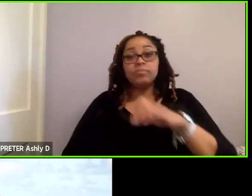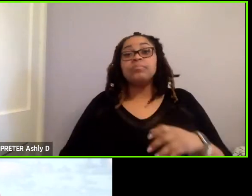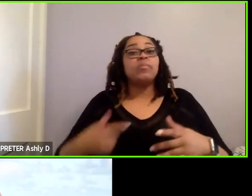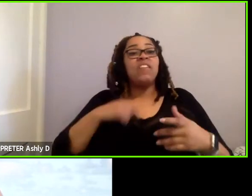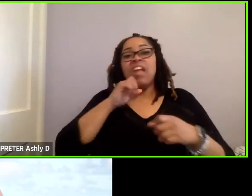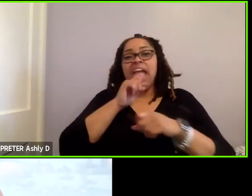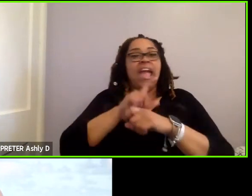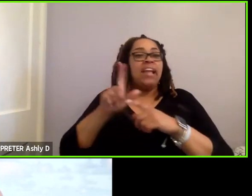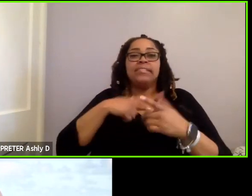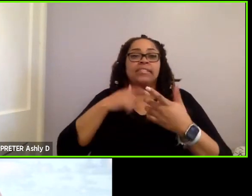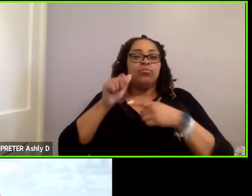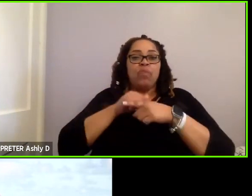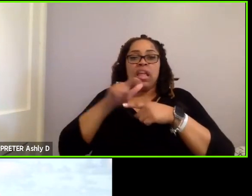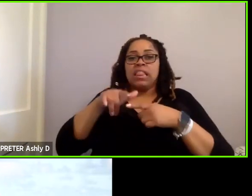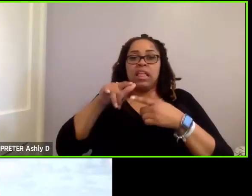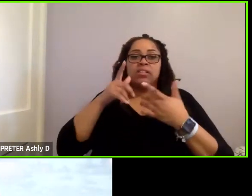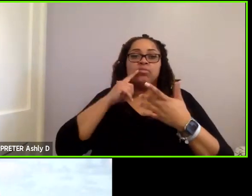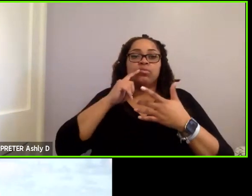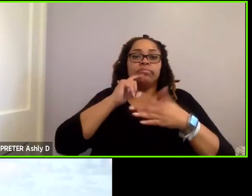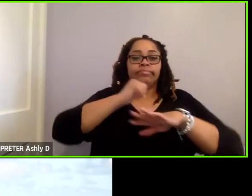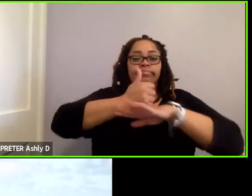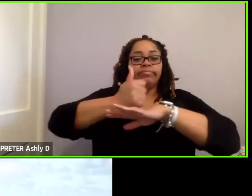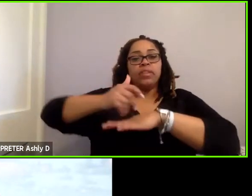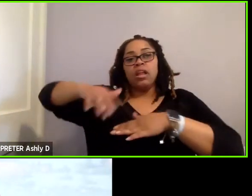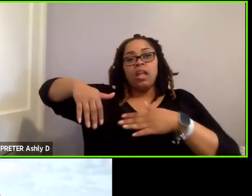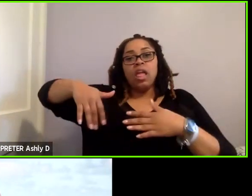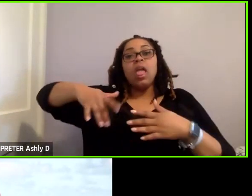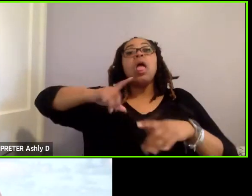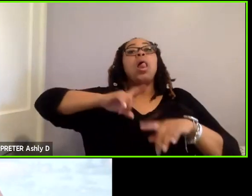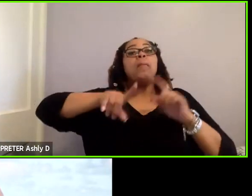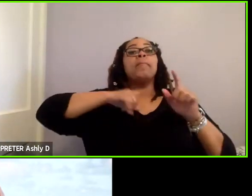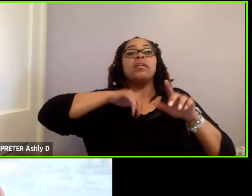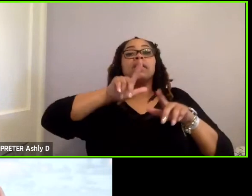through that exercise to install them all, but the layout fits that way. And, of course